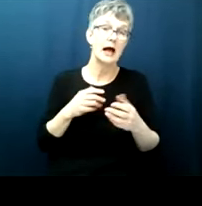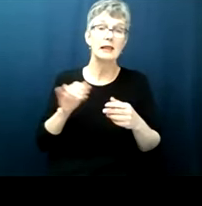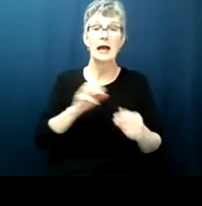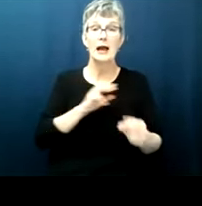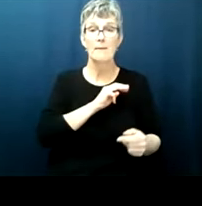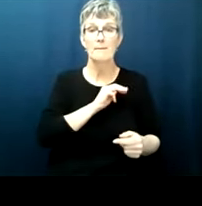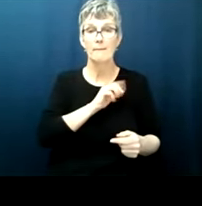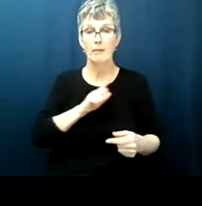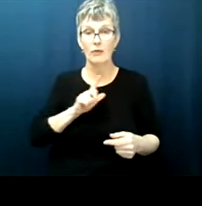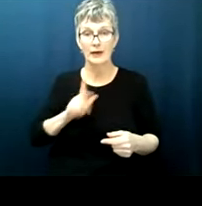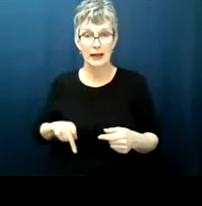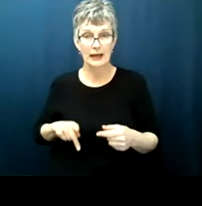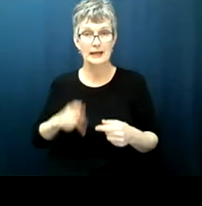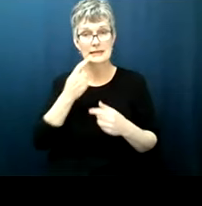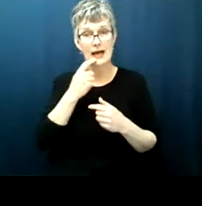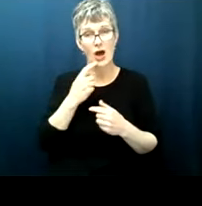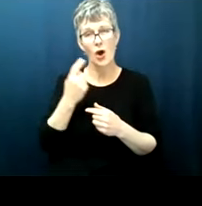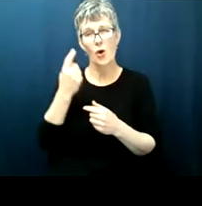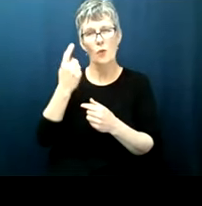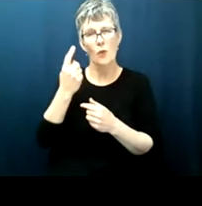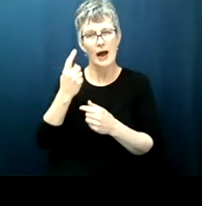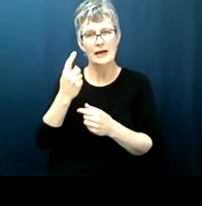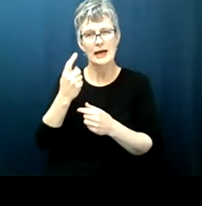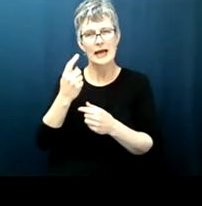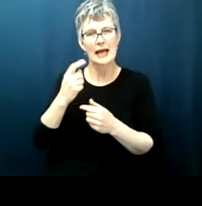one key part of the promissory note contained in our founding documents like